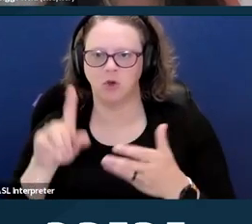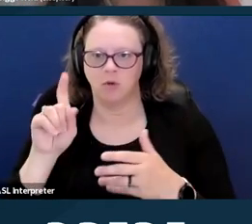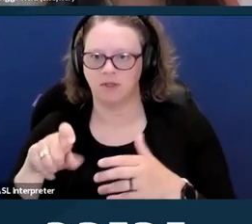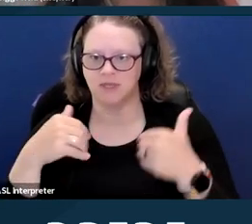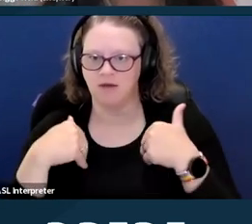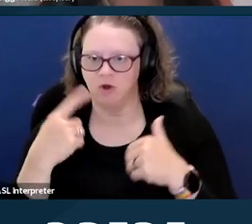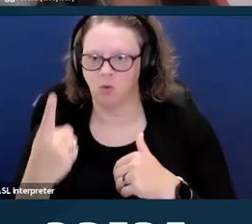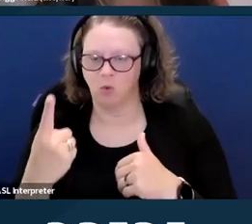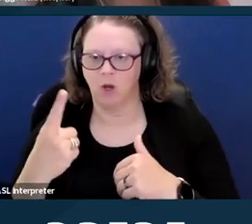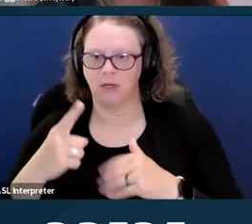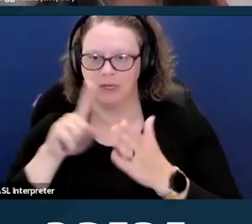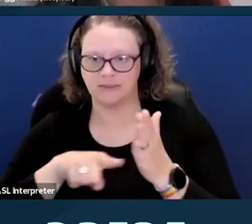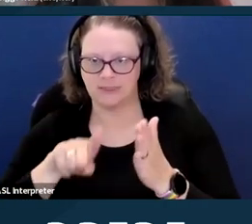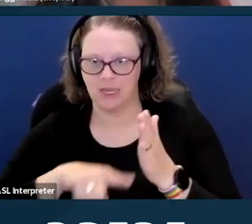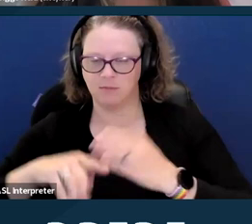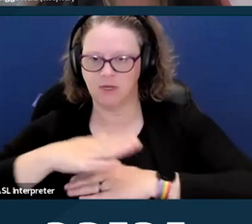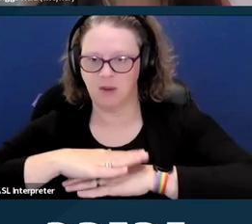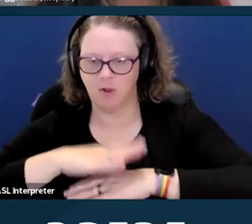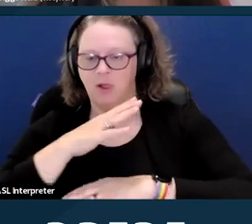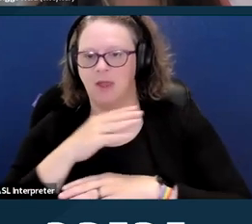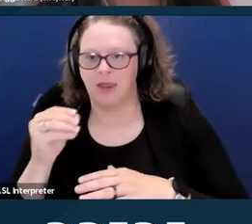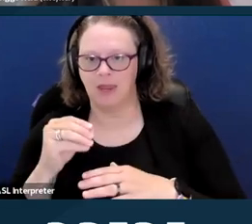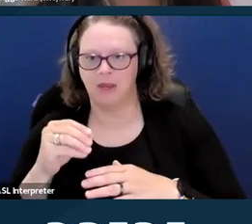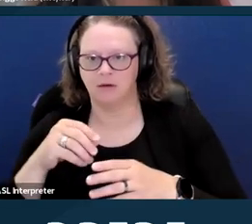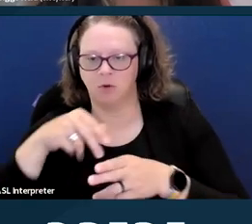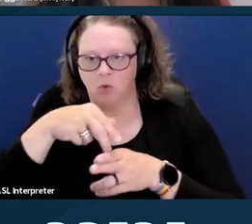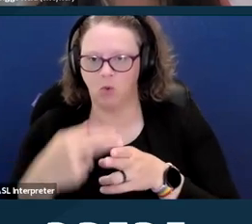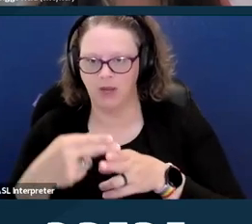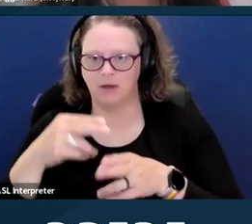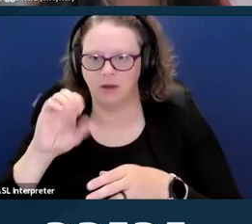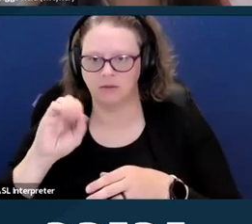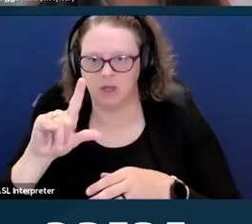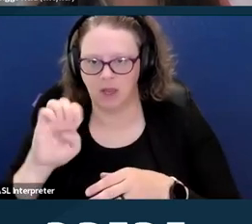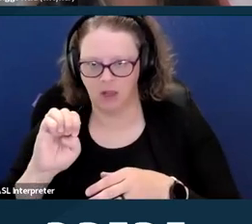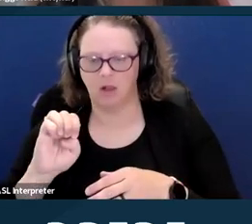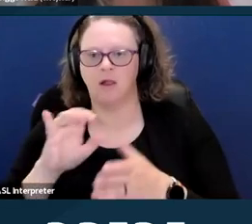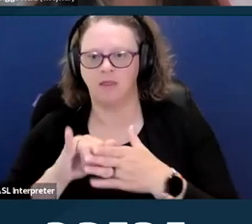provided that they use that type of equipment and that could include reproductive healthcare clinics.